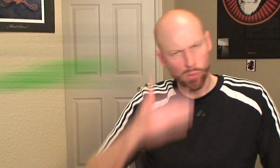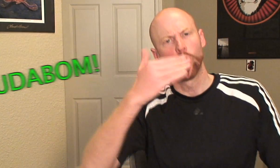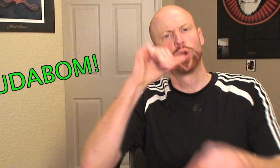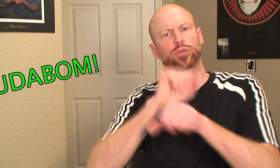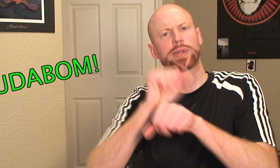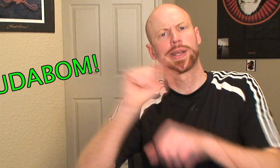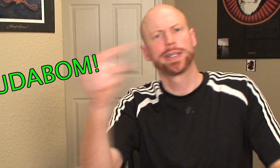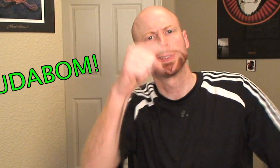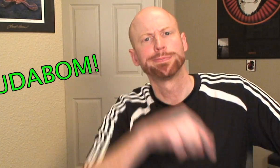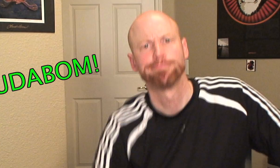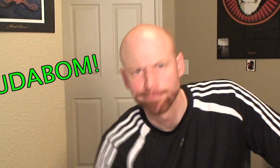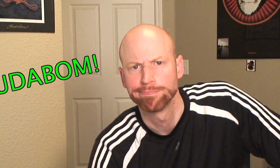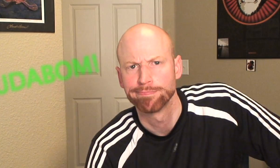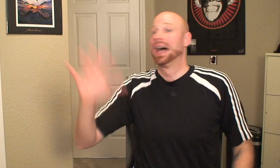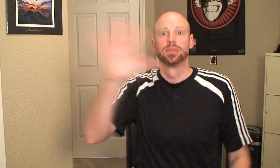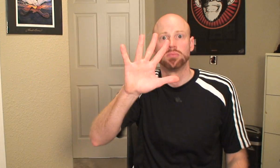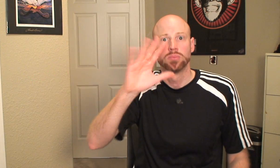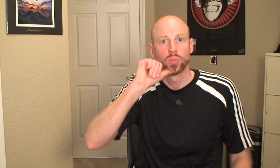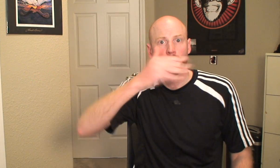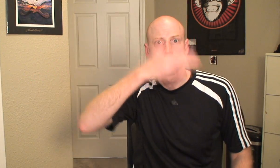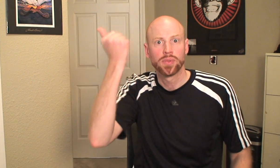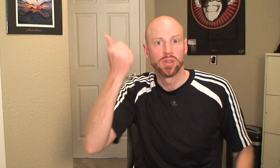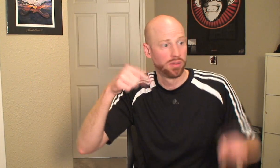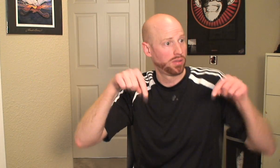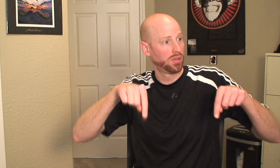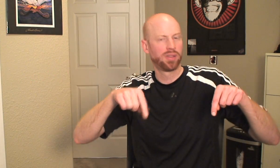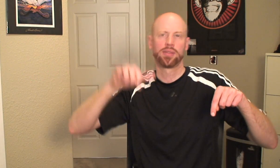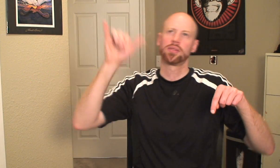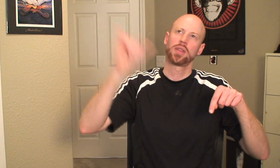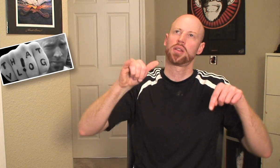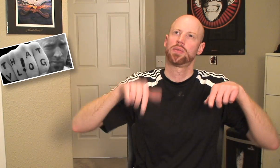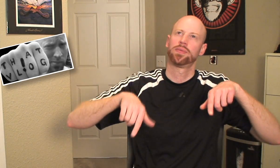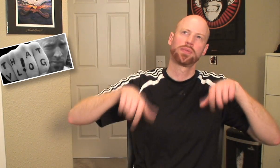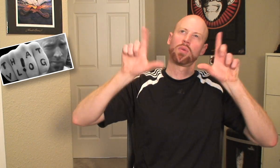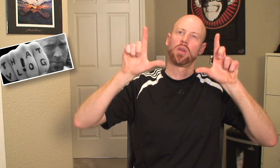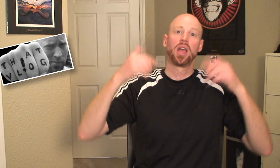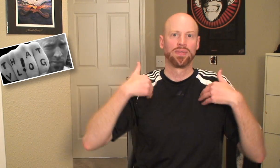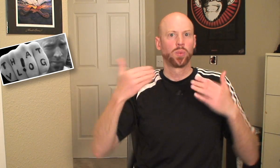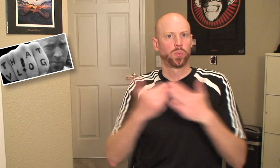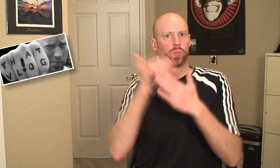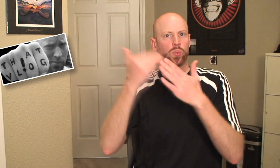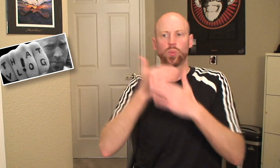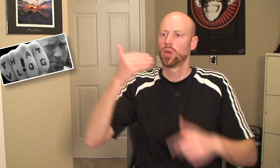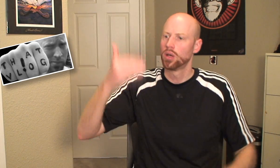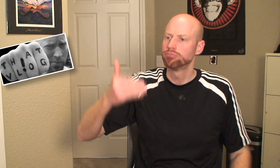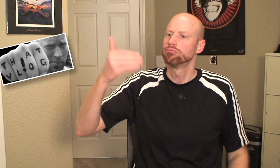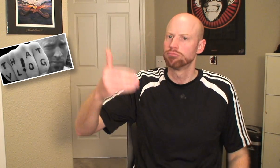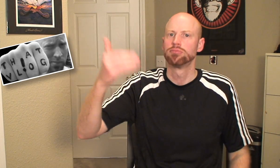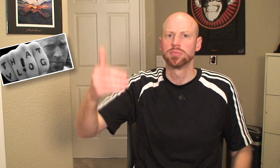If so, good job! Ah, and don't forget! If you'd like to know